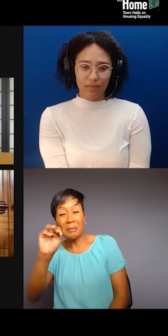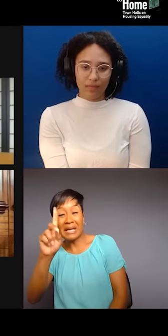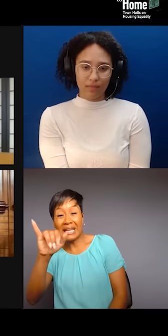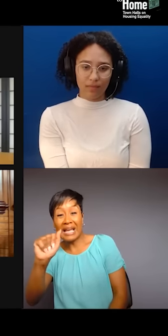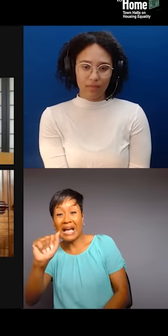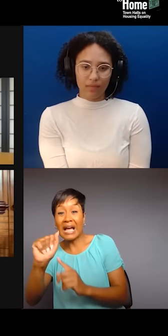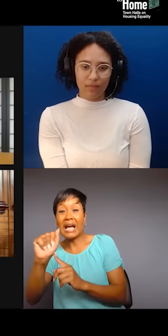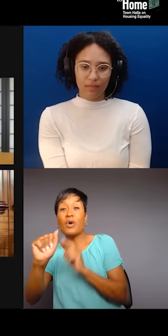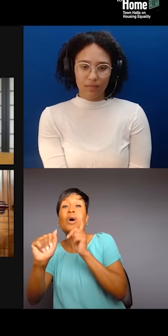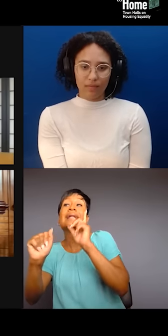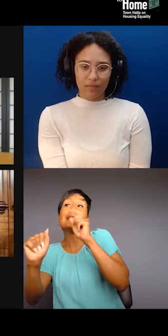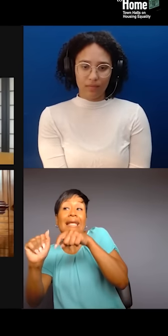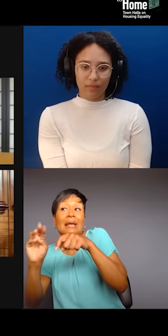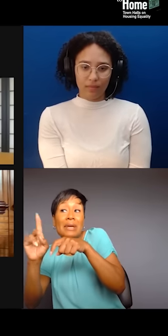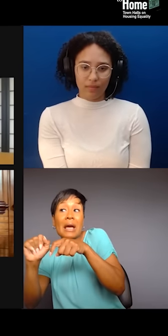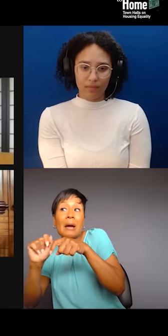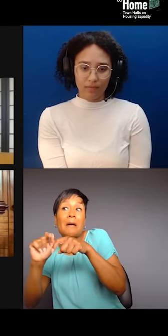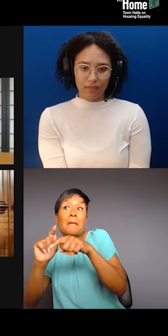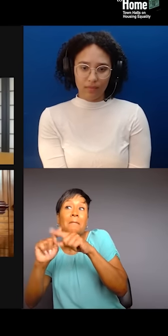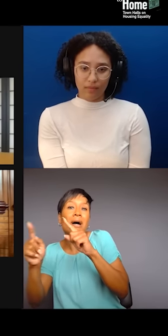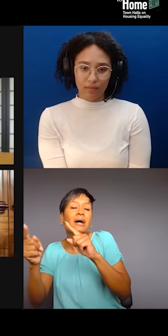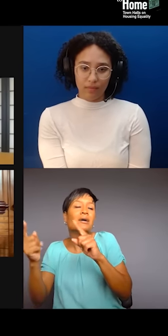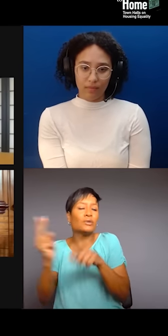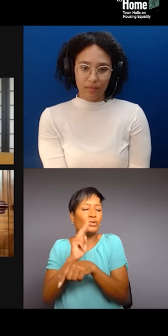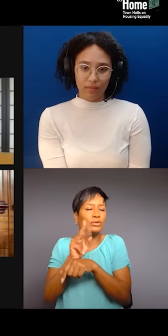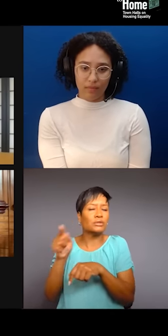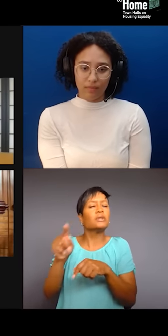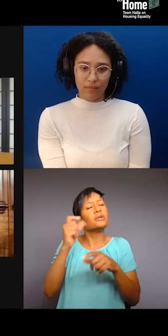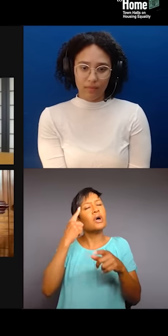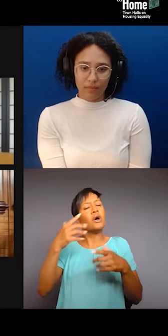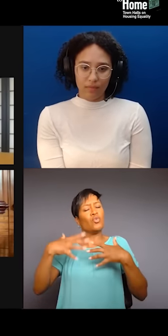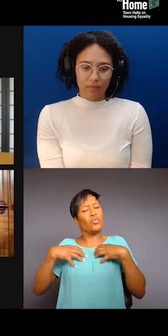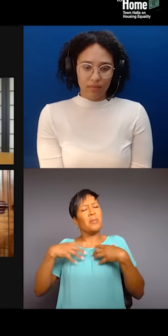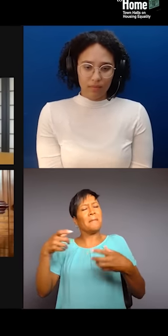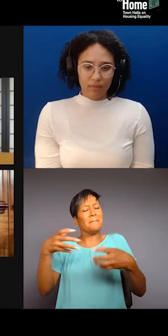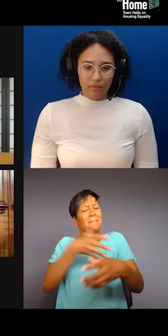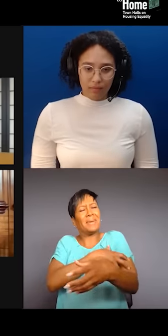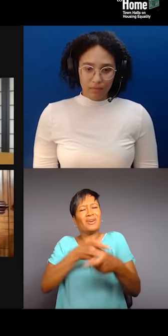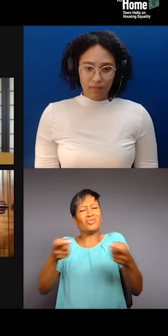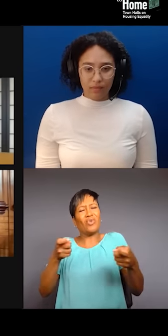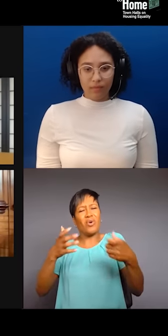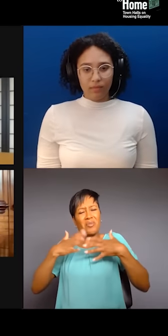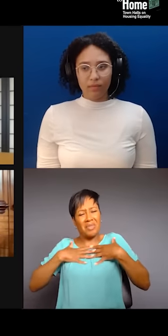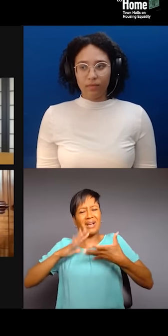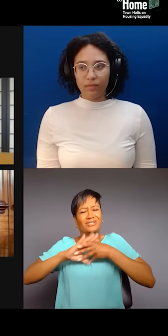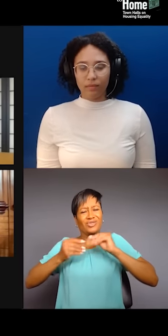So, understanding that we have the power and we can control our own narratives, and then the media starts catering to us.